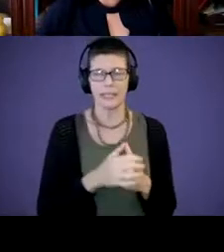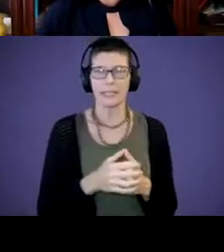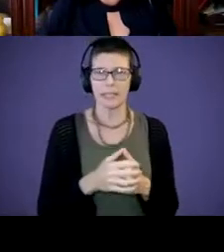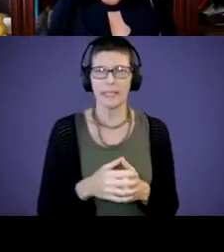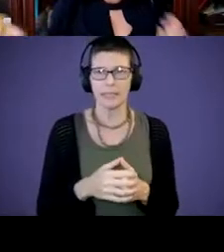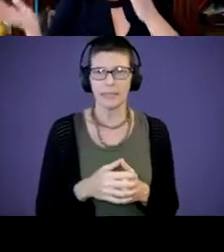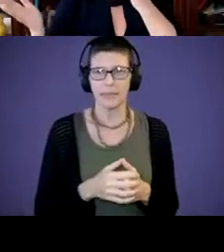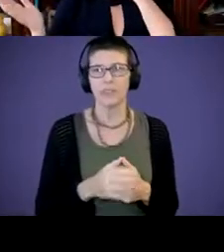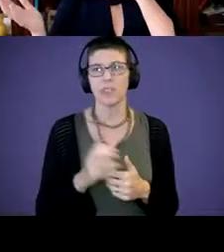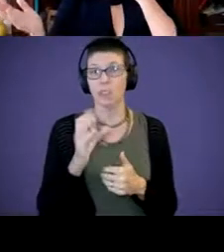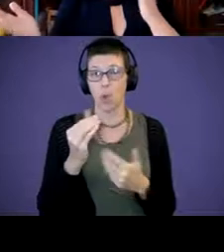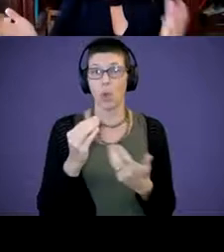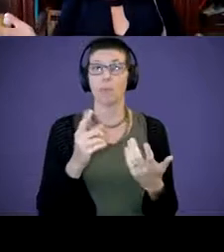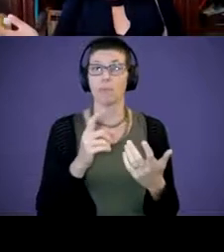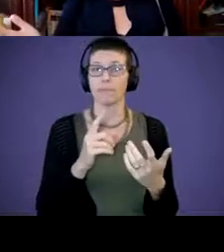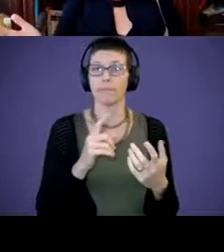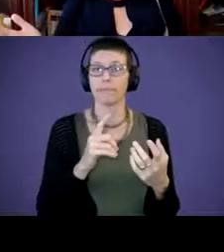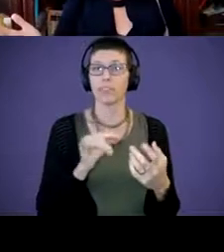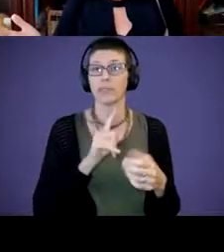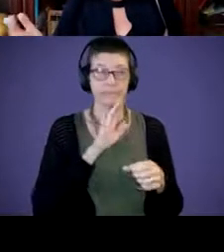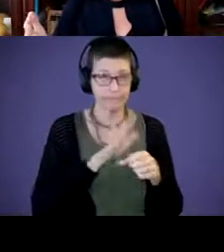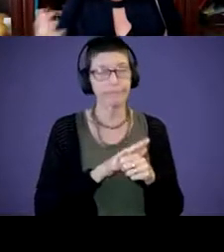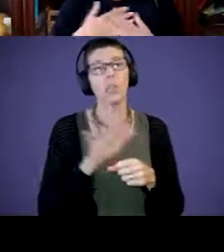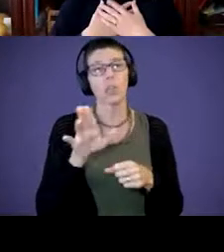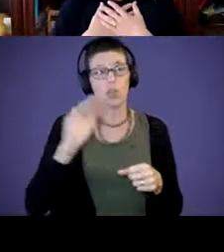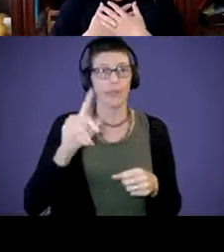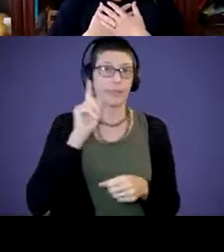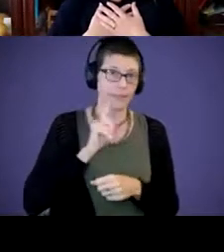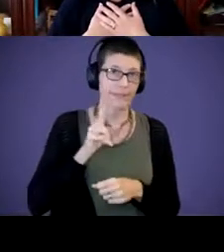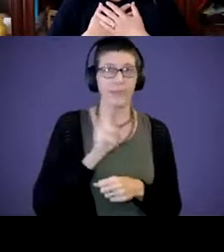So confirmation that your child, deaf or hard of hearing, it can prompt many emotions in ourselves.